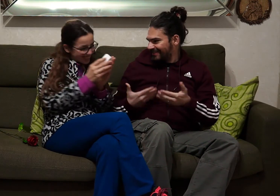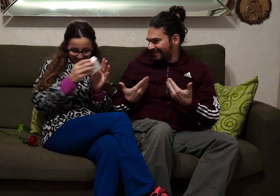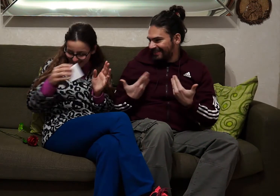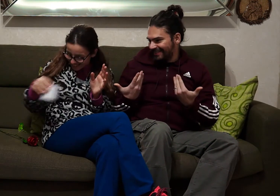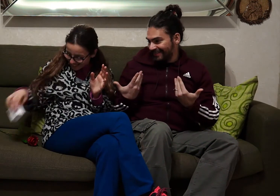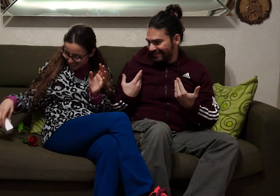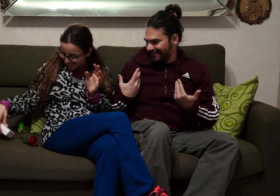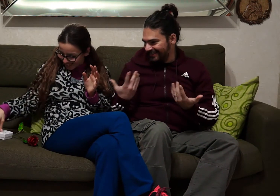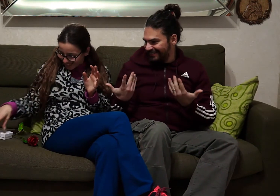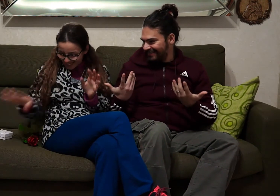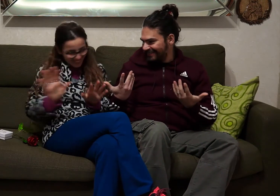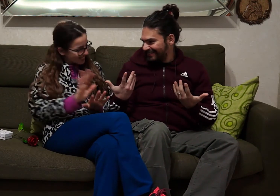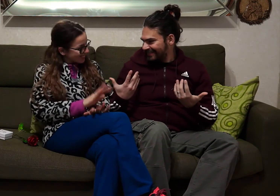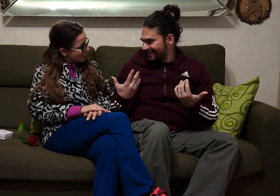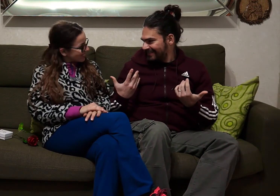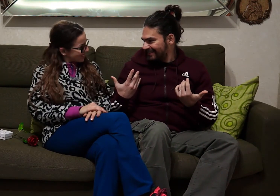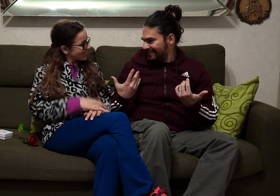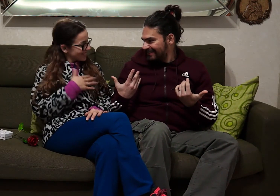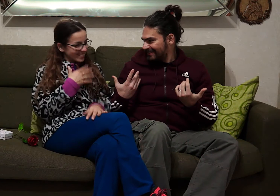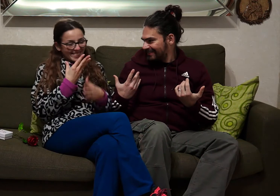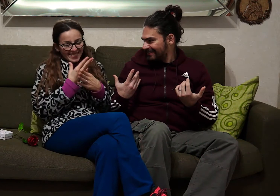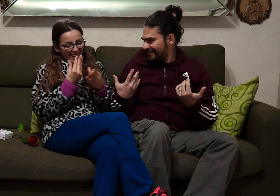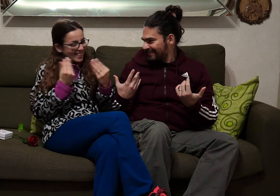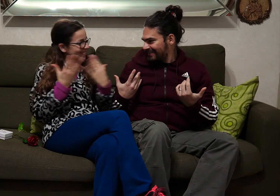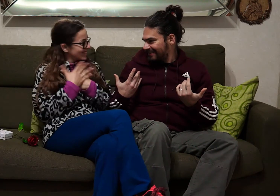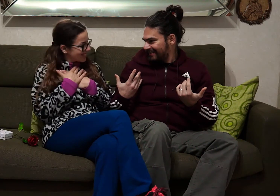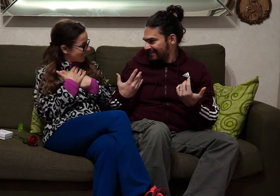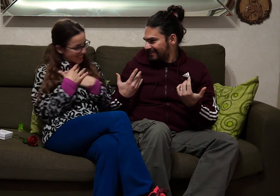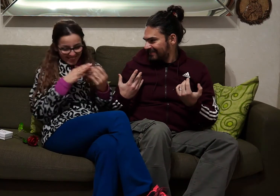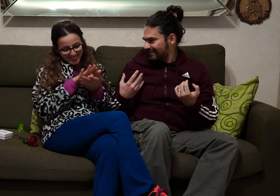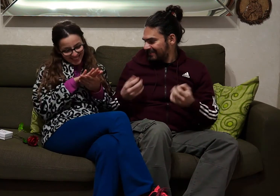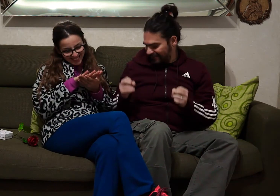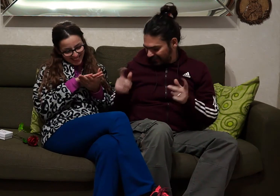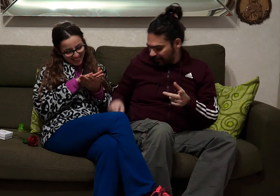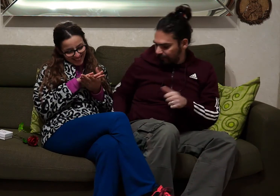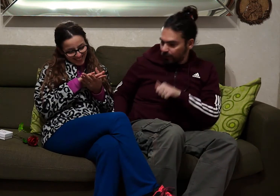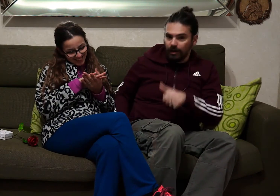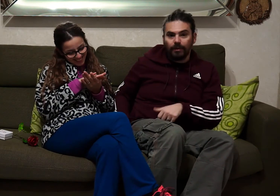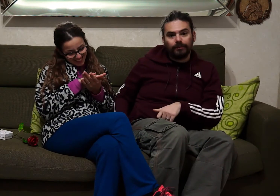are you happy? ... yes a lot. ok. now let's change.